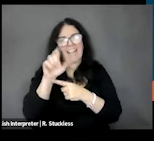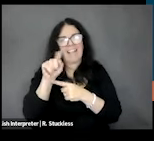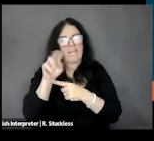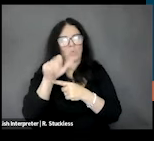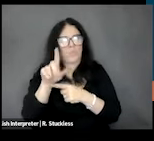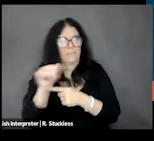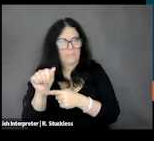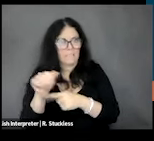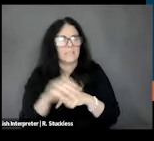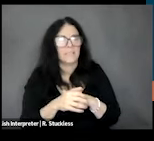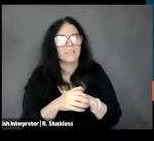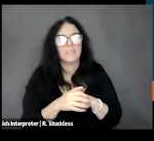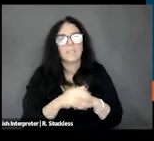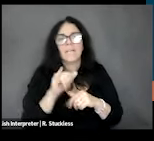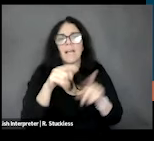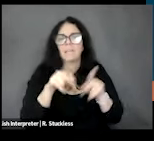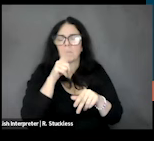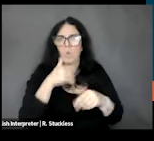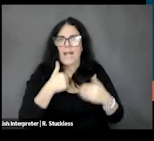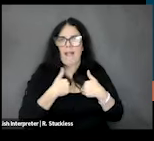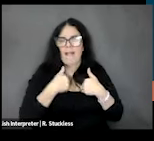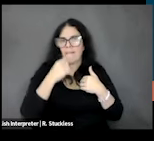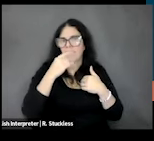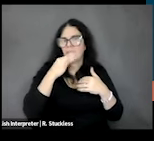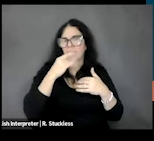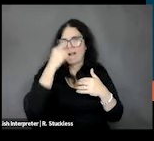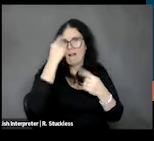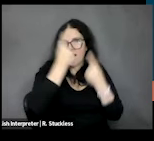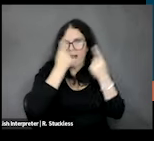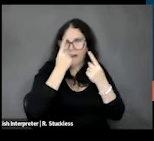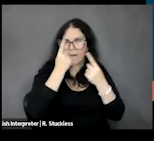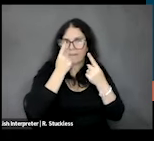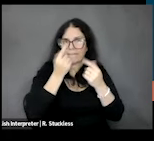so that's people who have cognitive and functional limitations that start before the age of 18, and